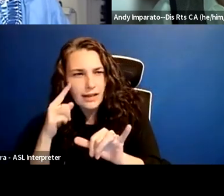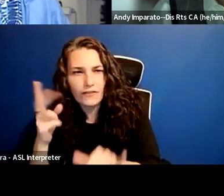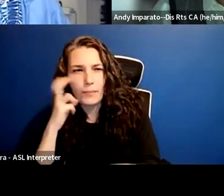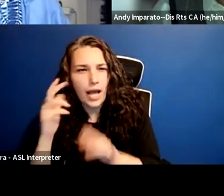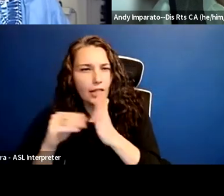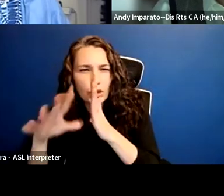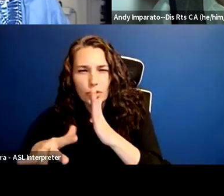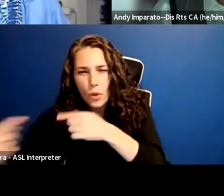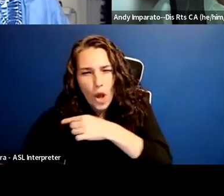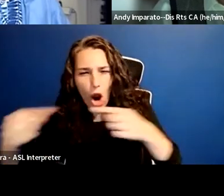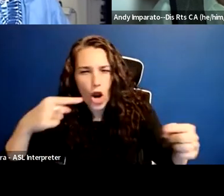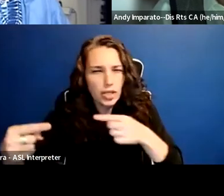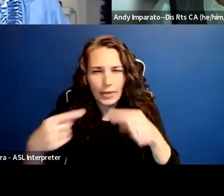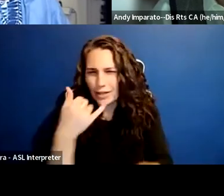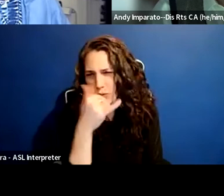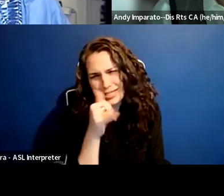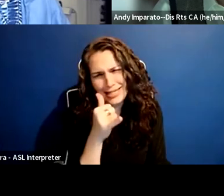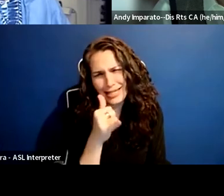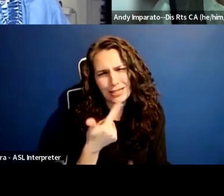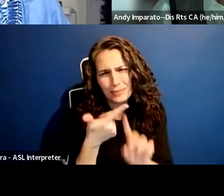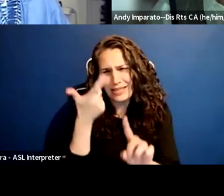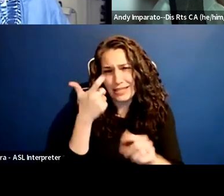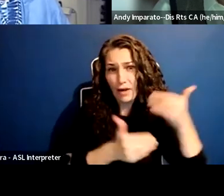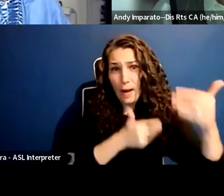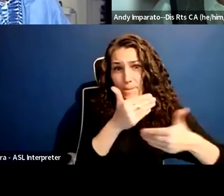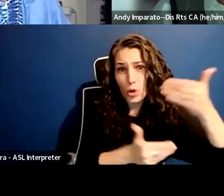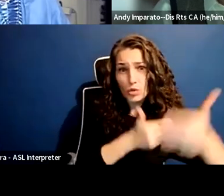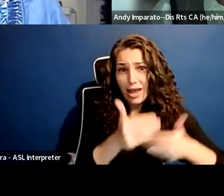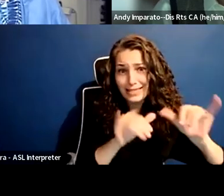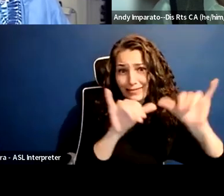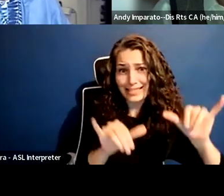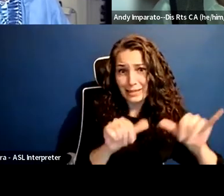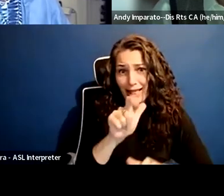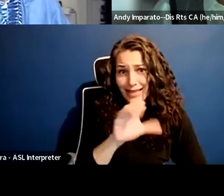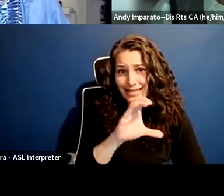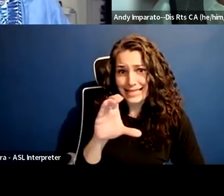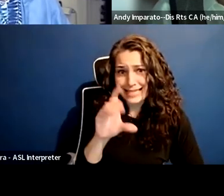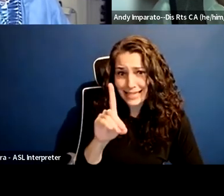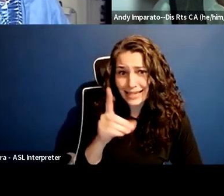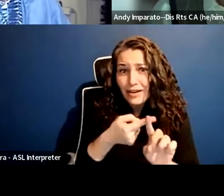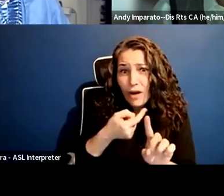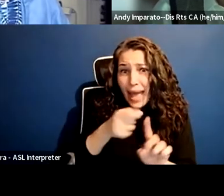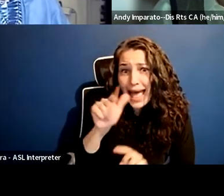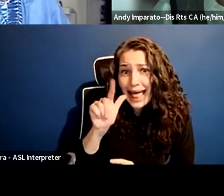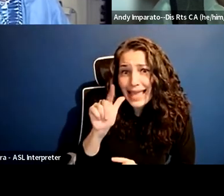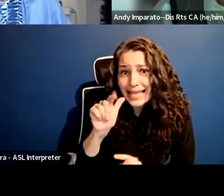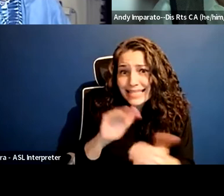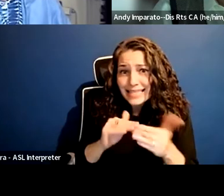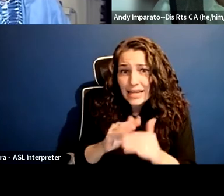The fact that it's coming from a progressive system in Los Angeles that prides itself on its commitment to